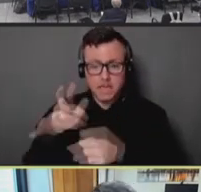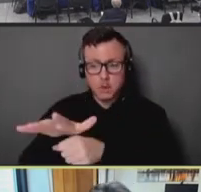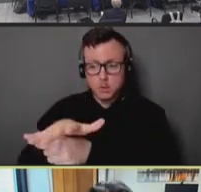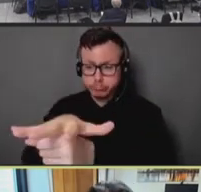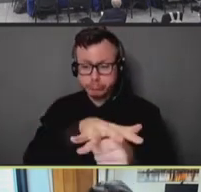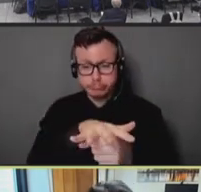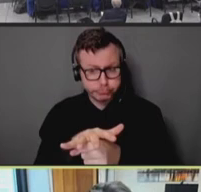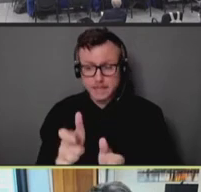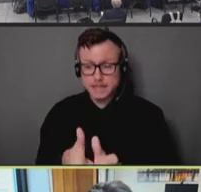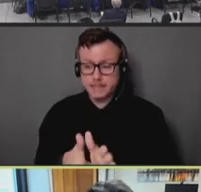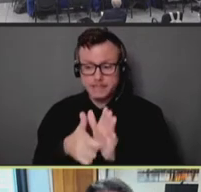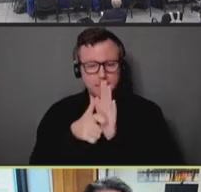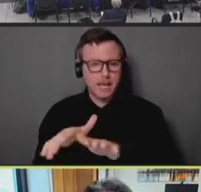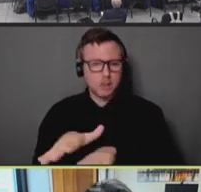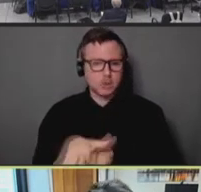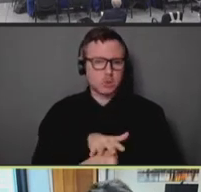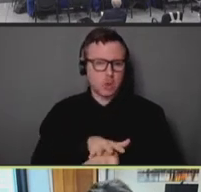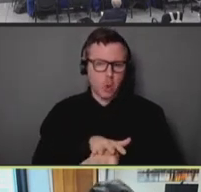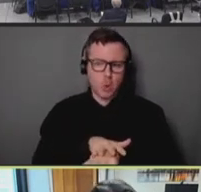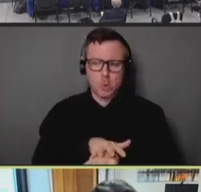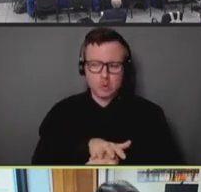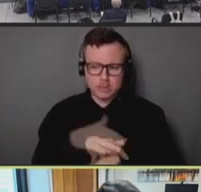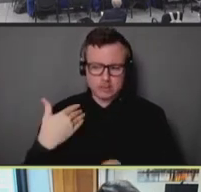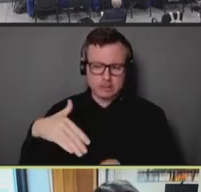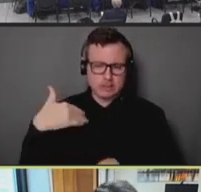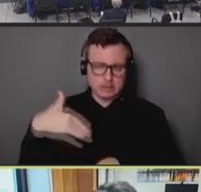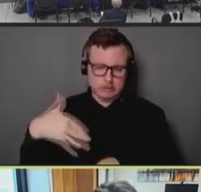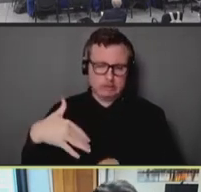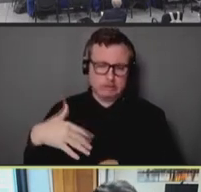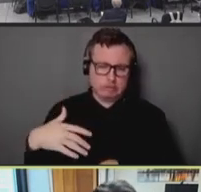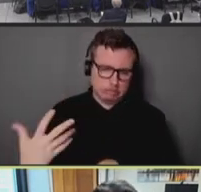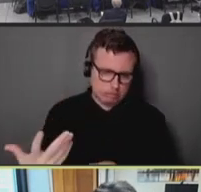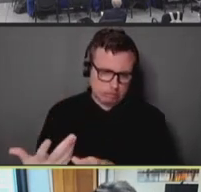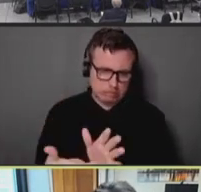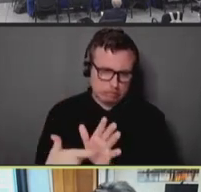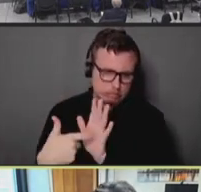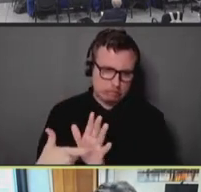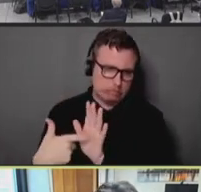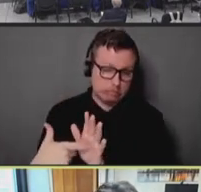demand has slowed considerably. And so now, we have the time to plan a more